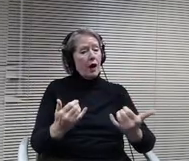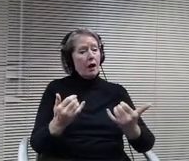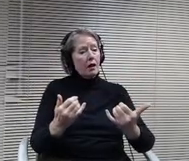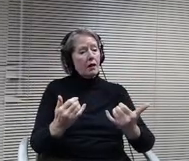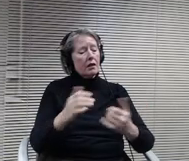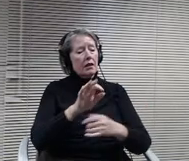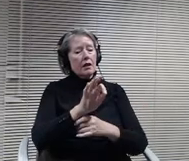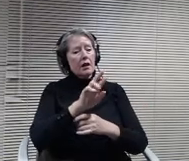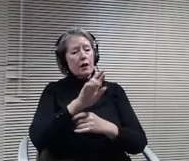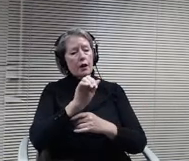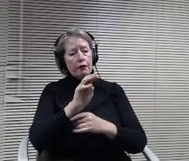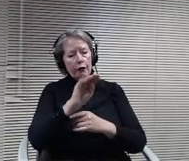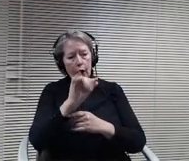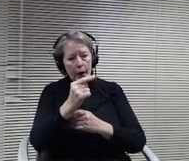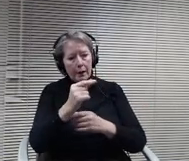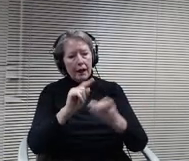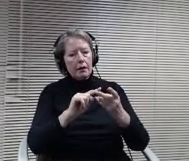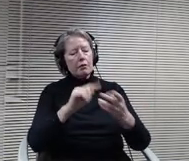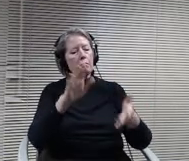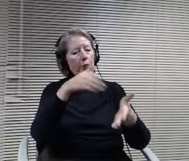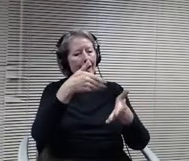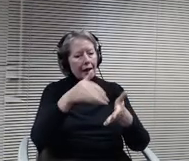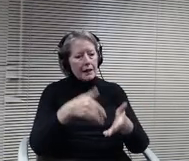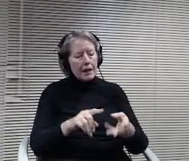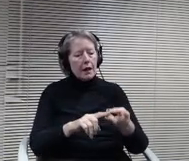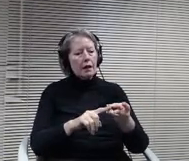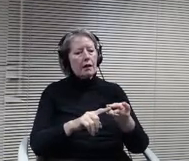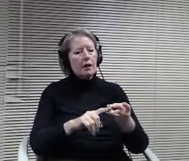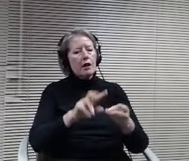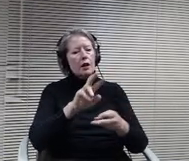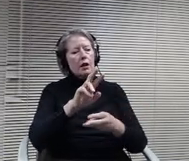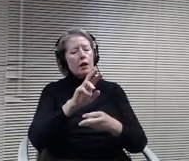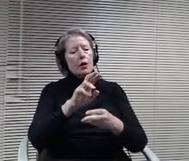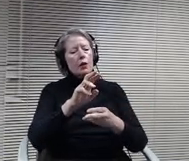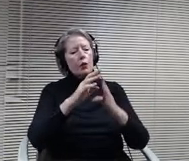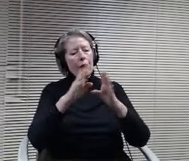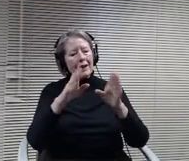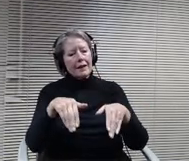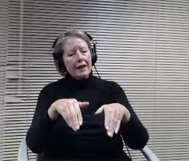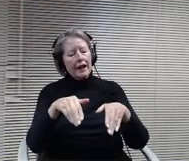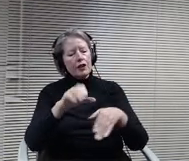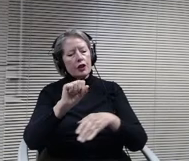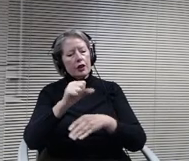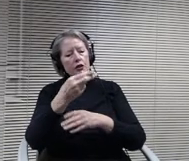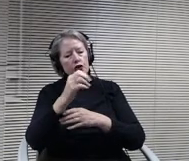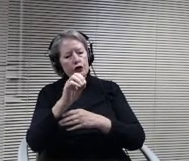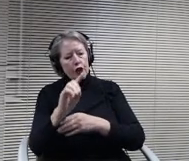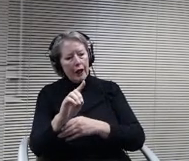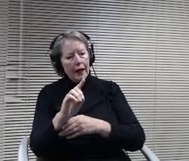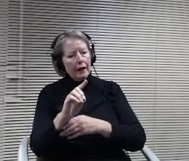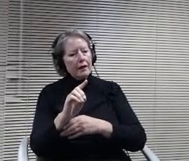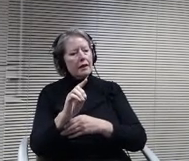certification I share with you the last meetings related to the work with habitat. So there's several different projects.